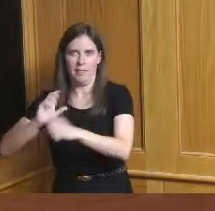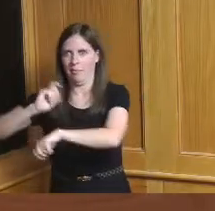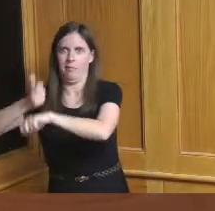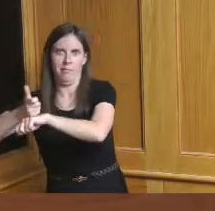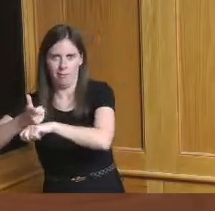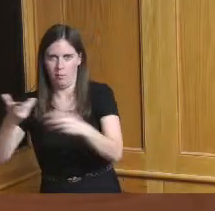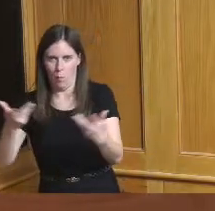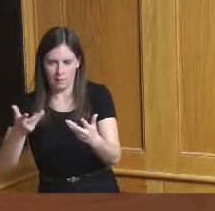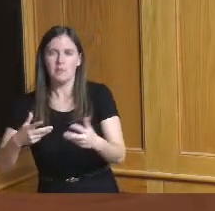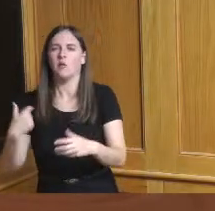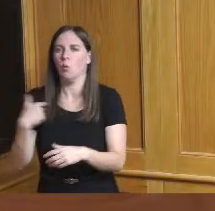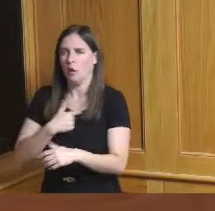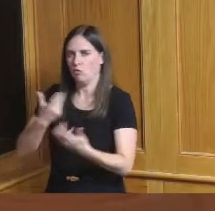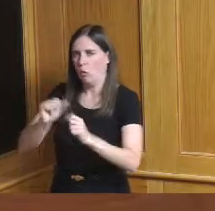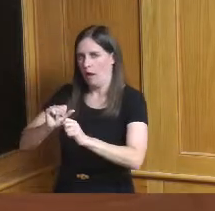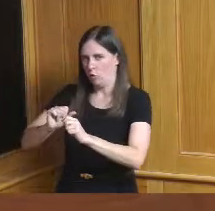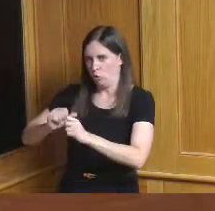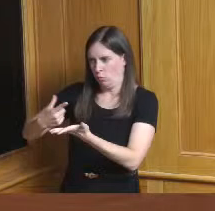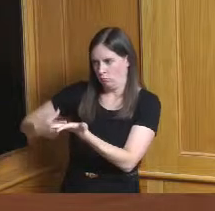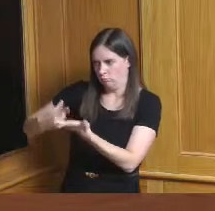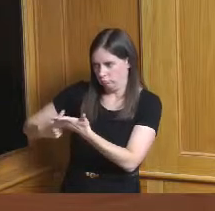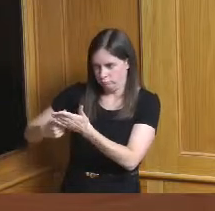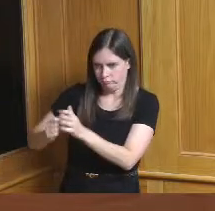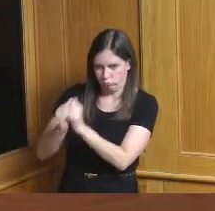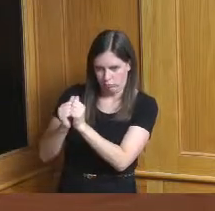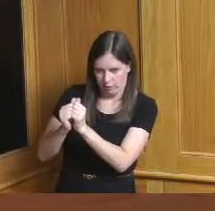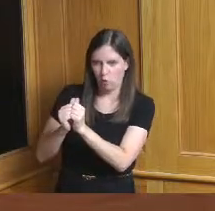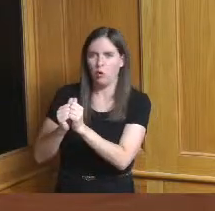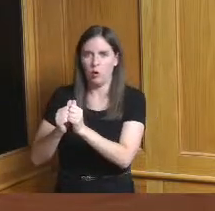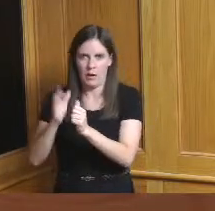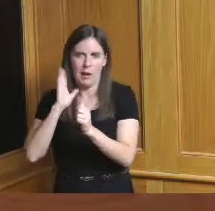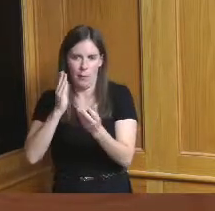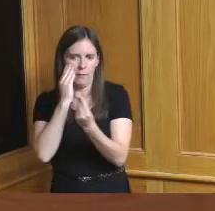Paul and I are working closely on it and I'll keep the Board apprised as we keep moving forward